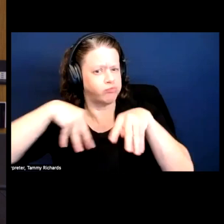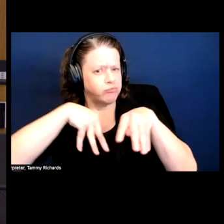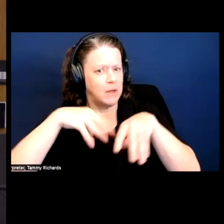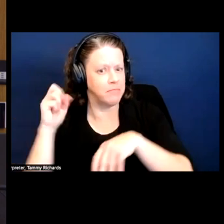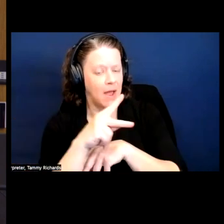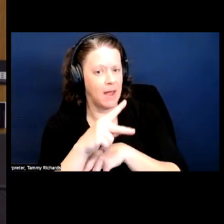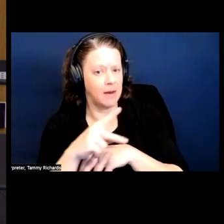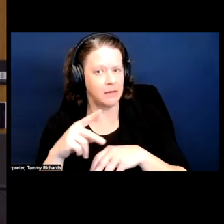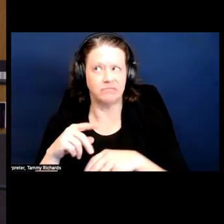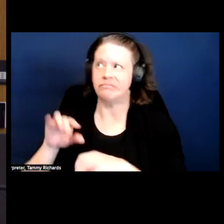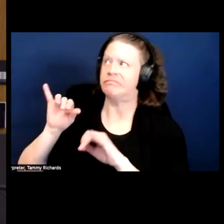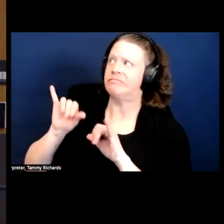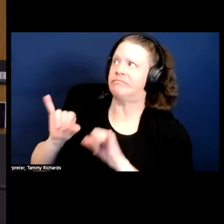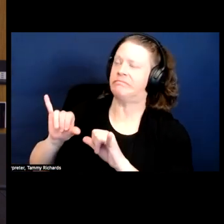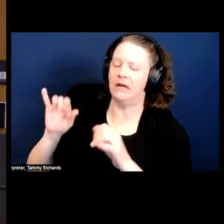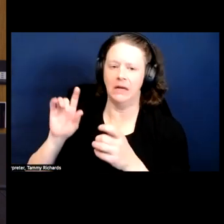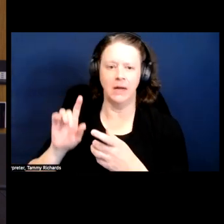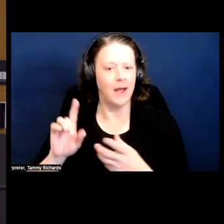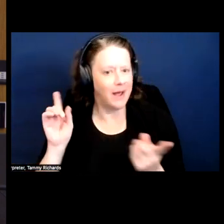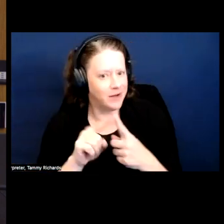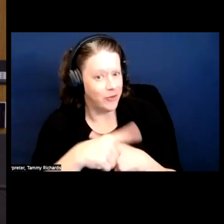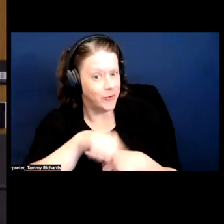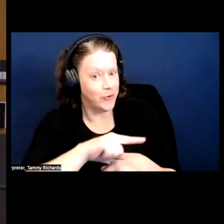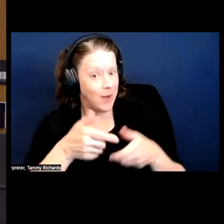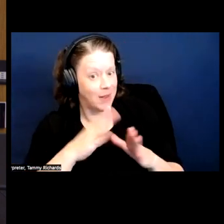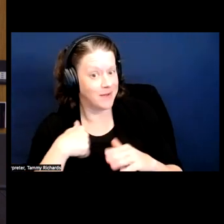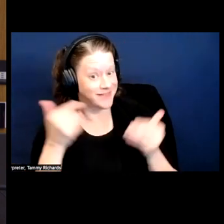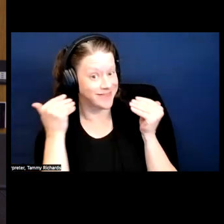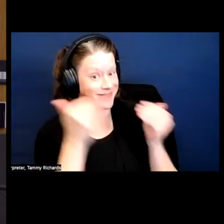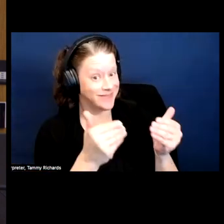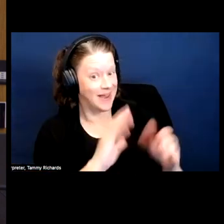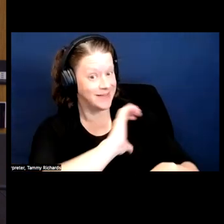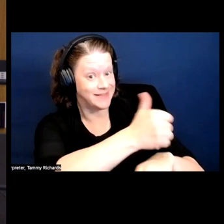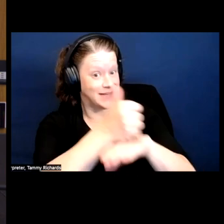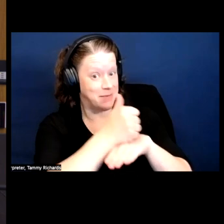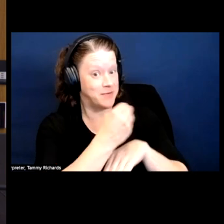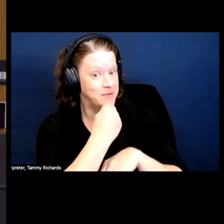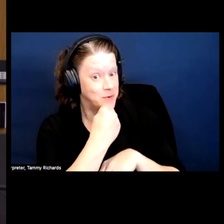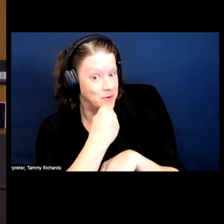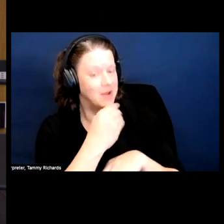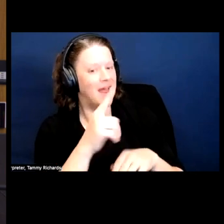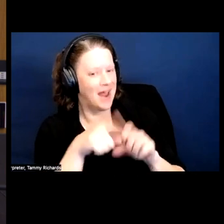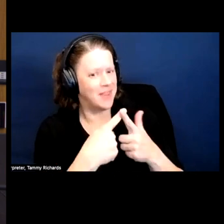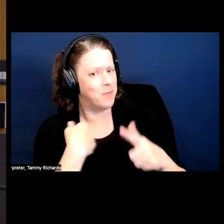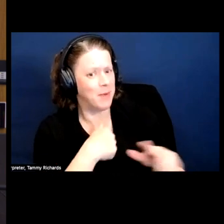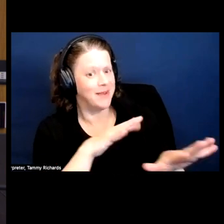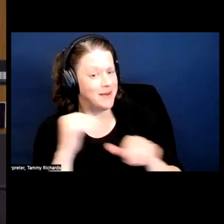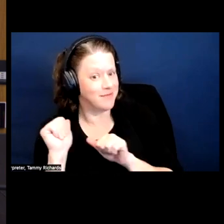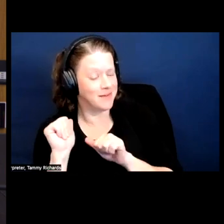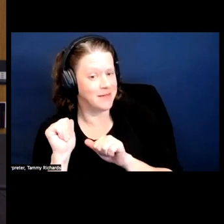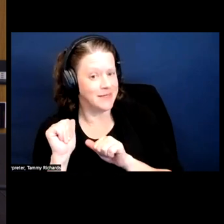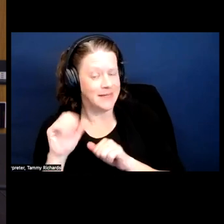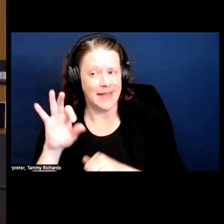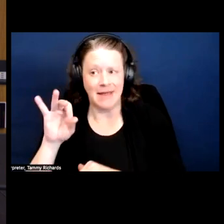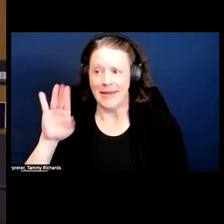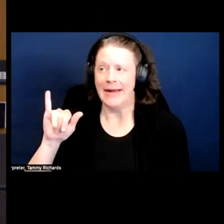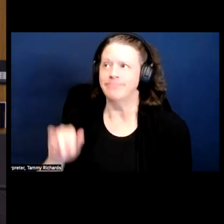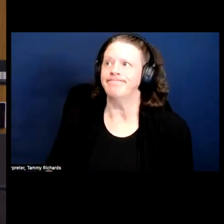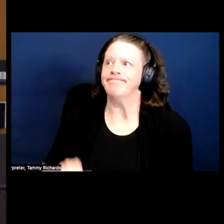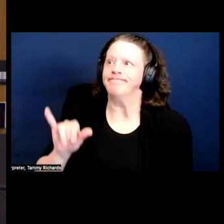until you let us set up the food and then we'll do that and FBI let them do that.